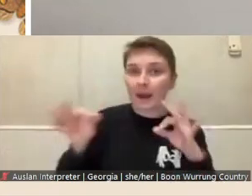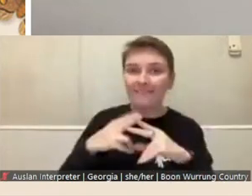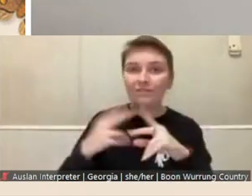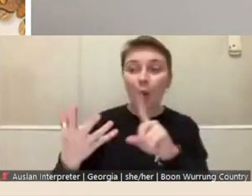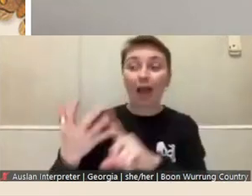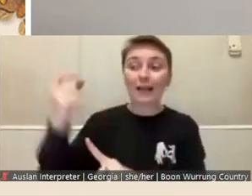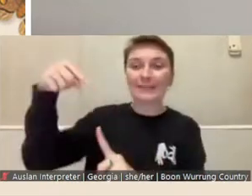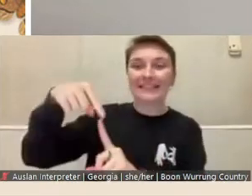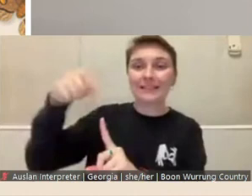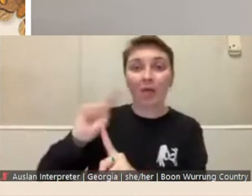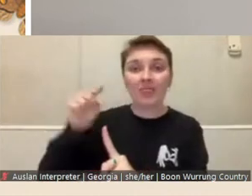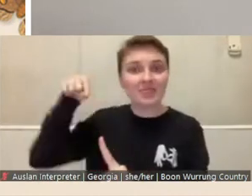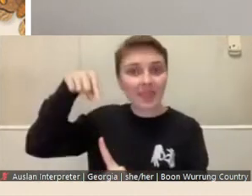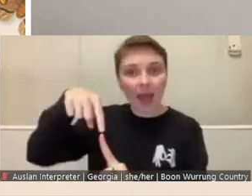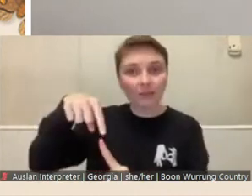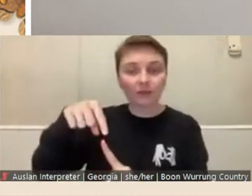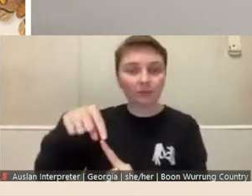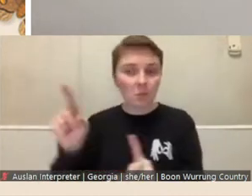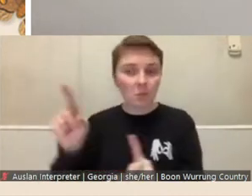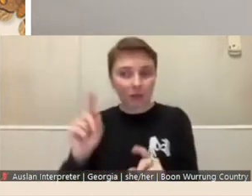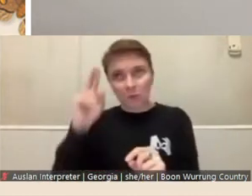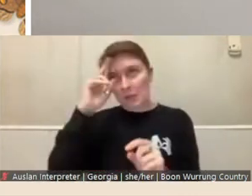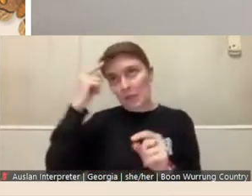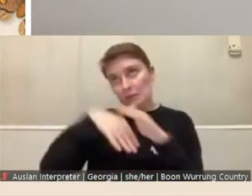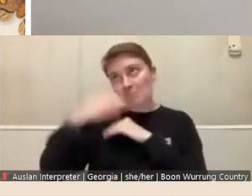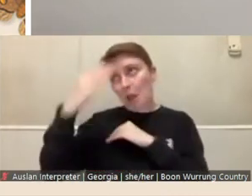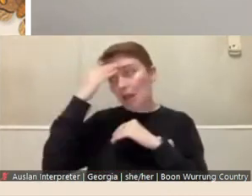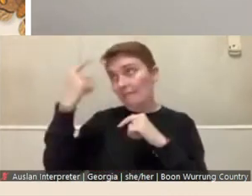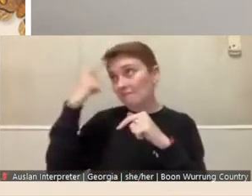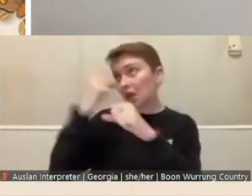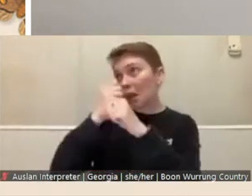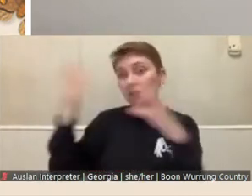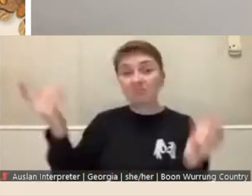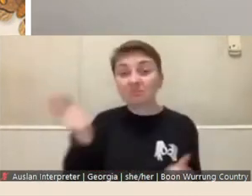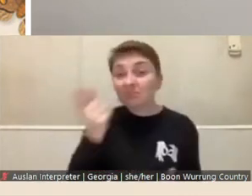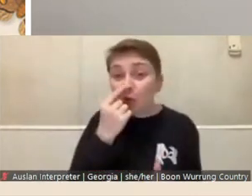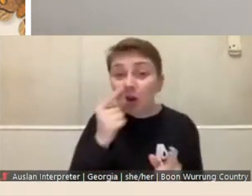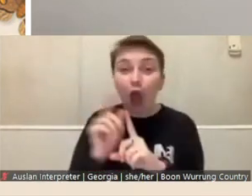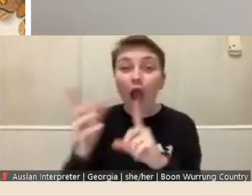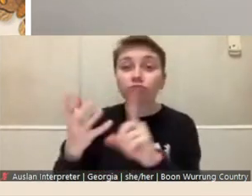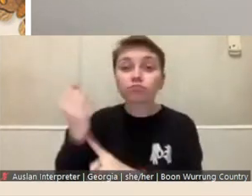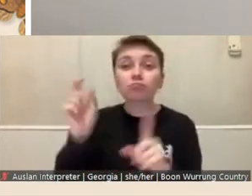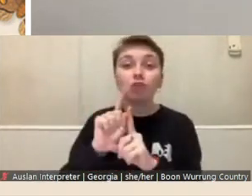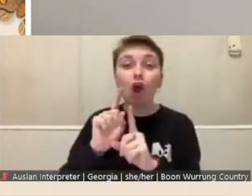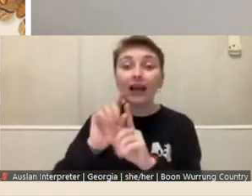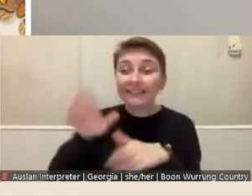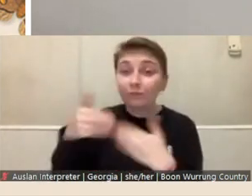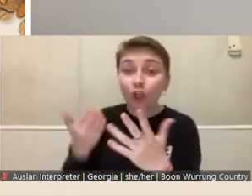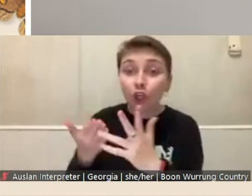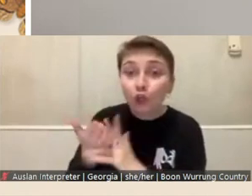have in mind. These could be outcomes delivered during or after your fellowship and you can have